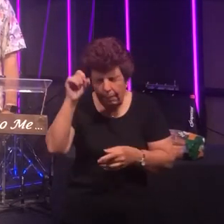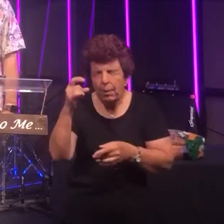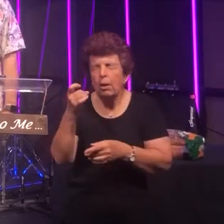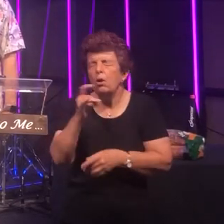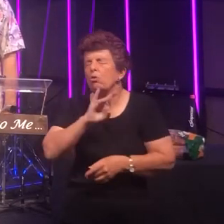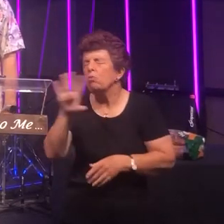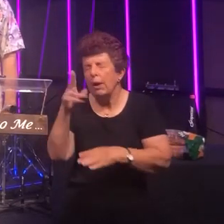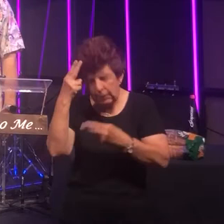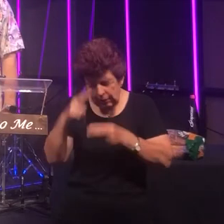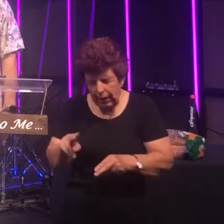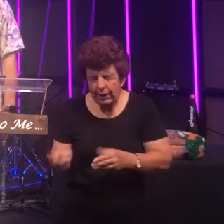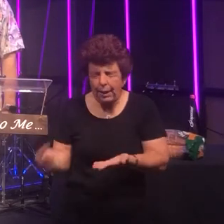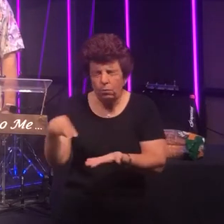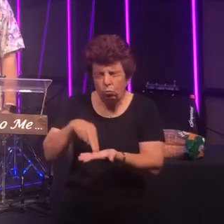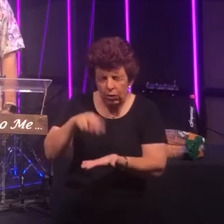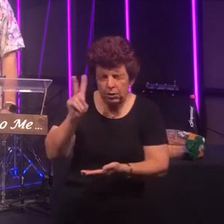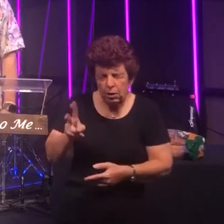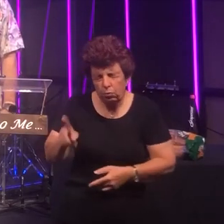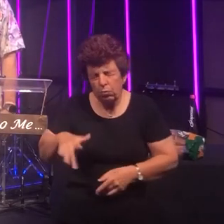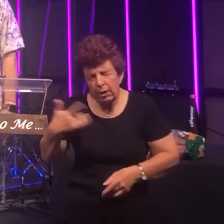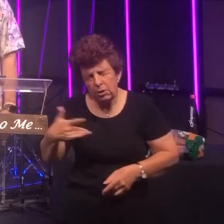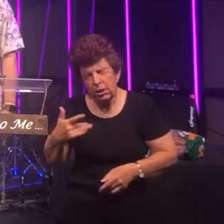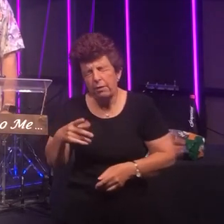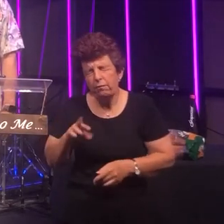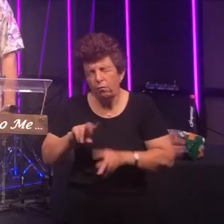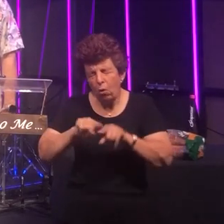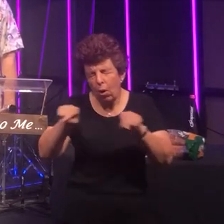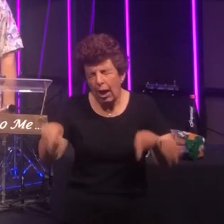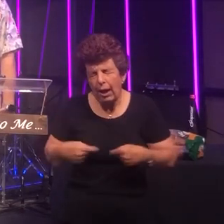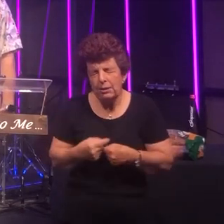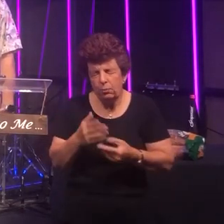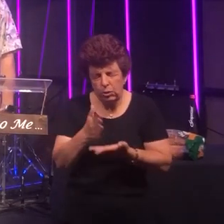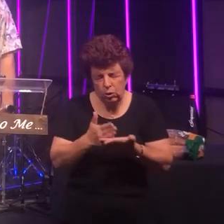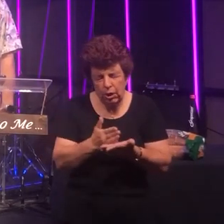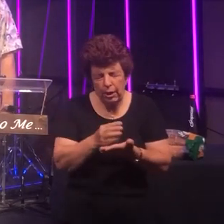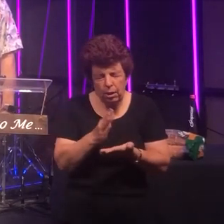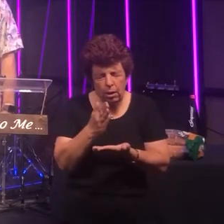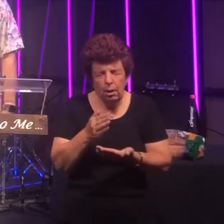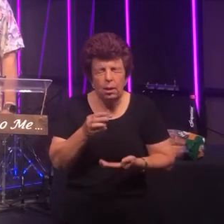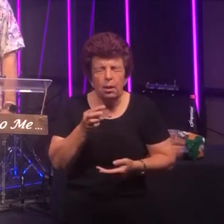resurrection for us as we share in communion a little bit later on!